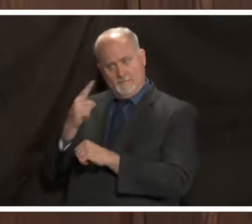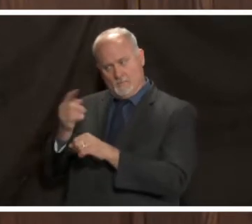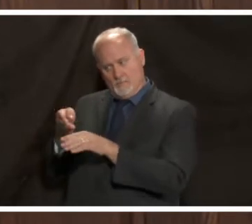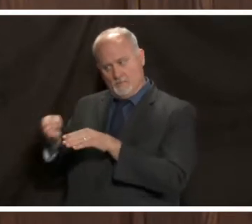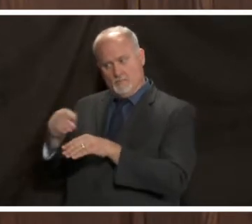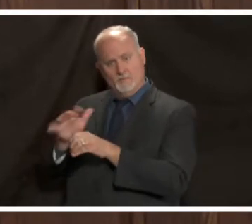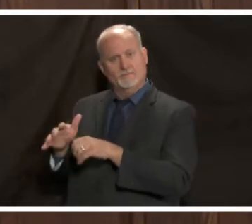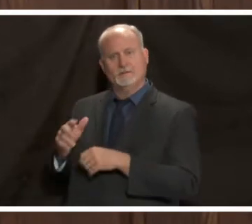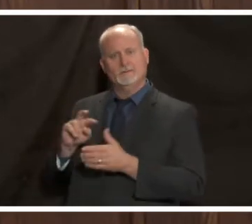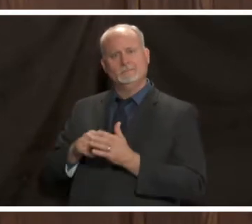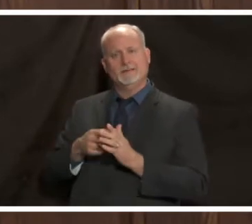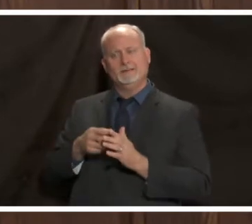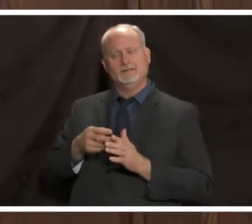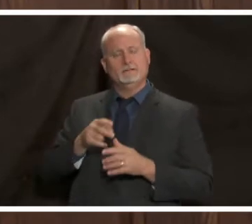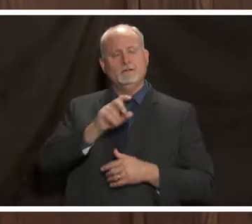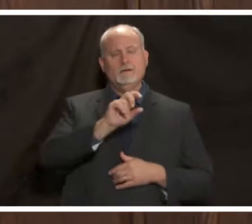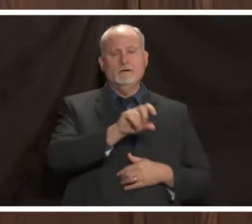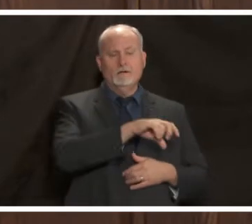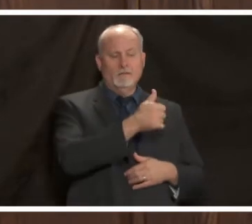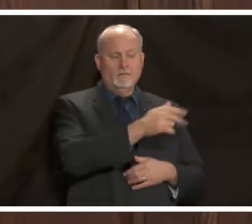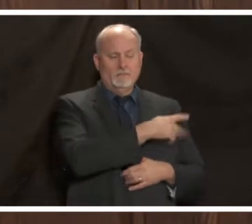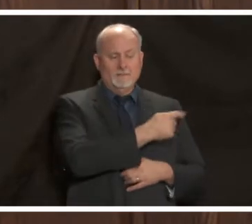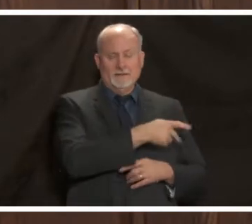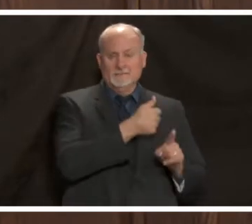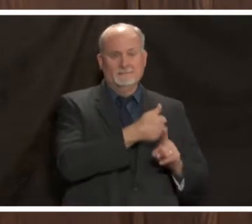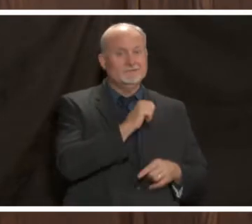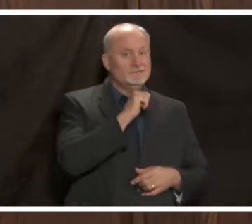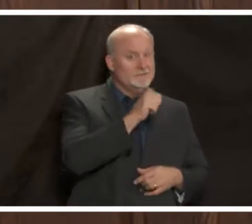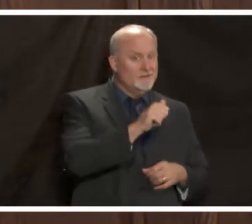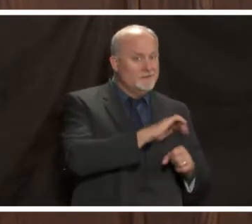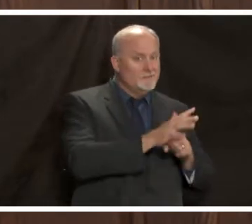to take care of patients with non-covered medical needs when we have to rededicate those